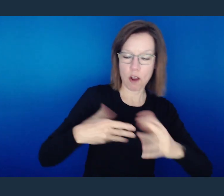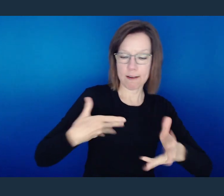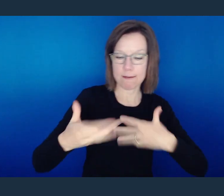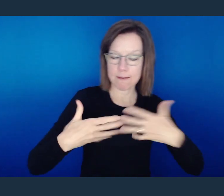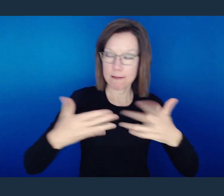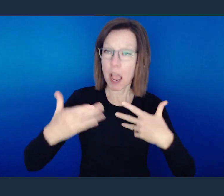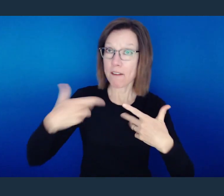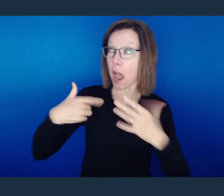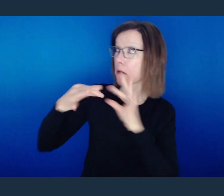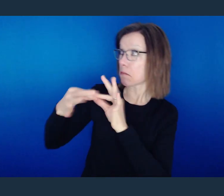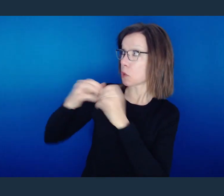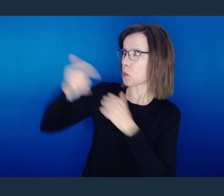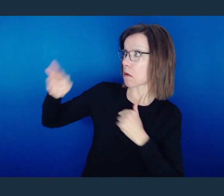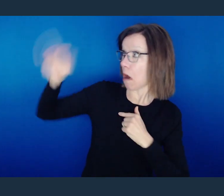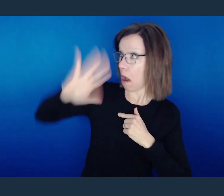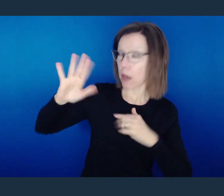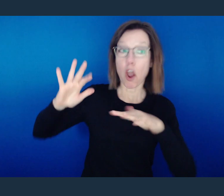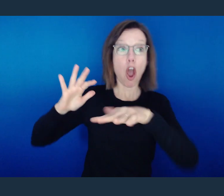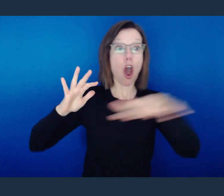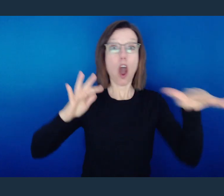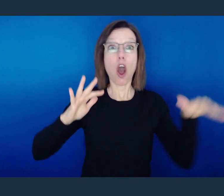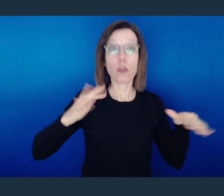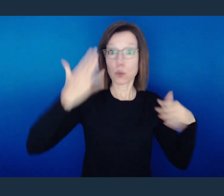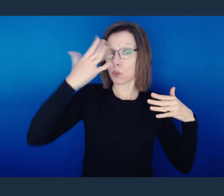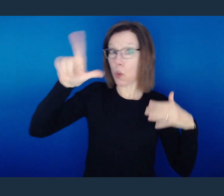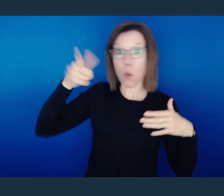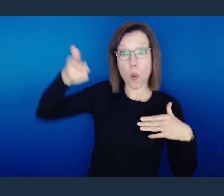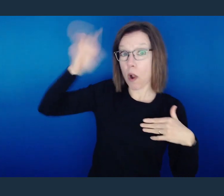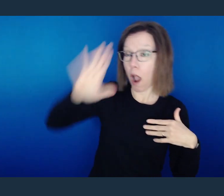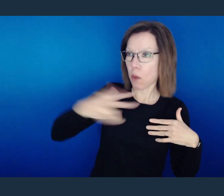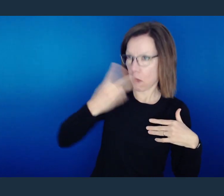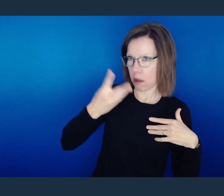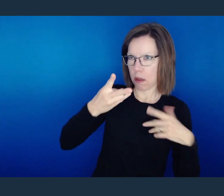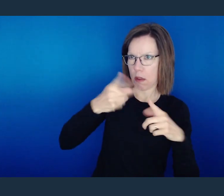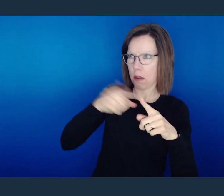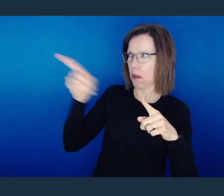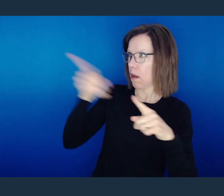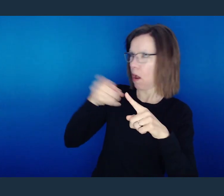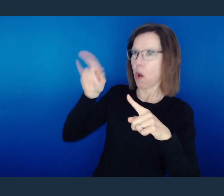walk will impact how others who don't know Him see Him.